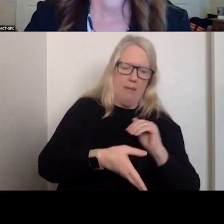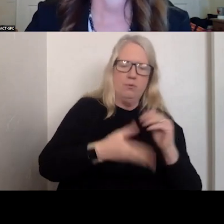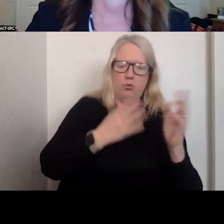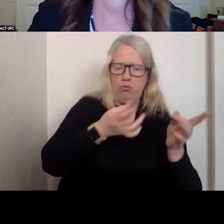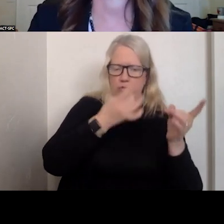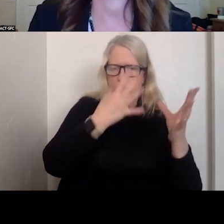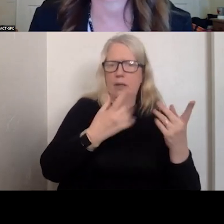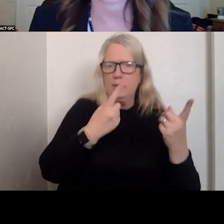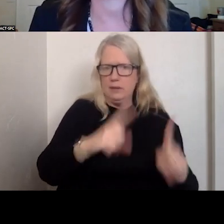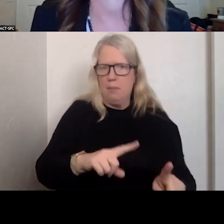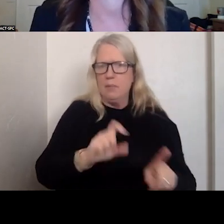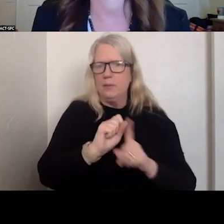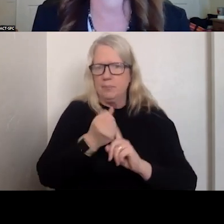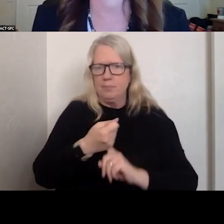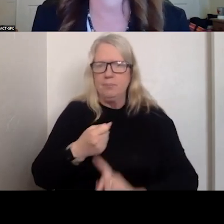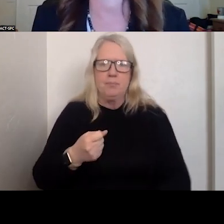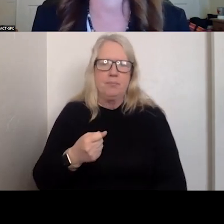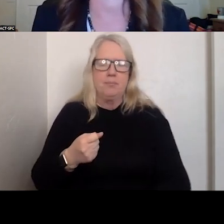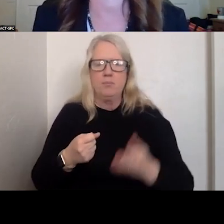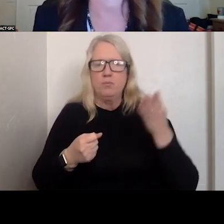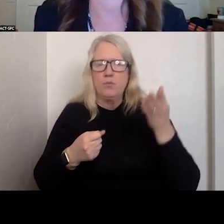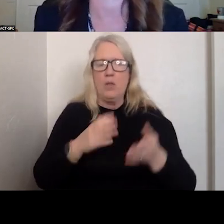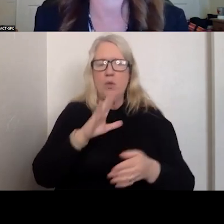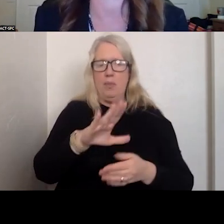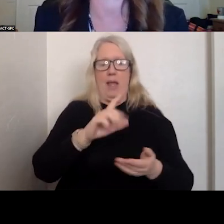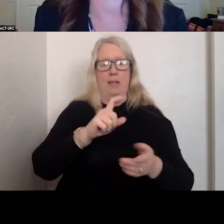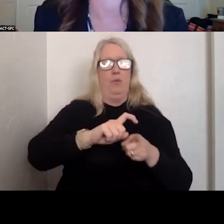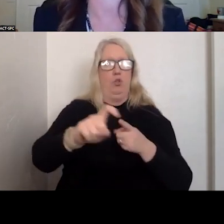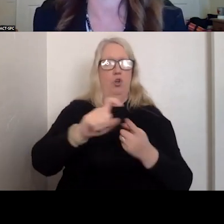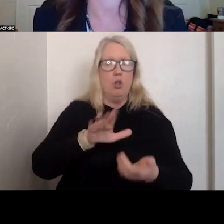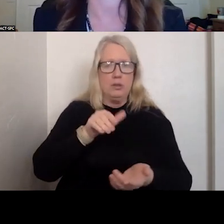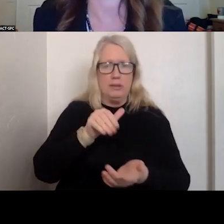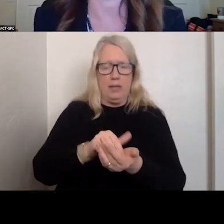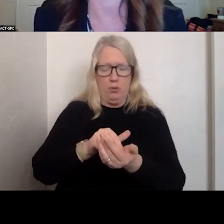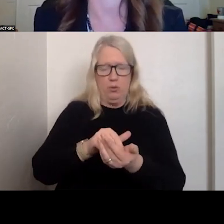SO THAT IS THE CRISIS CALL CENTER. THAT IS THE FIRST CORE